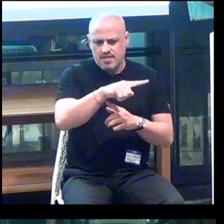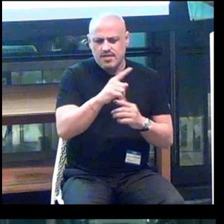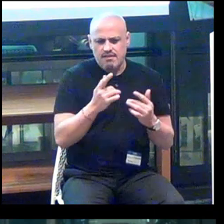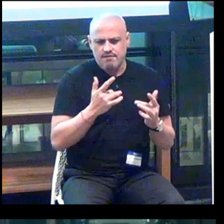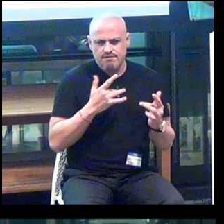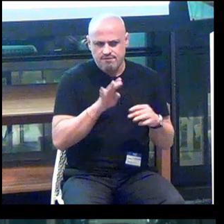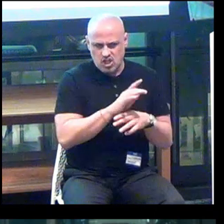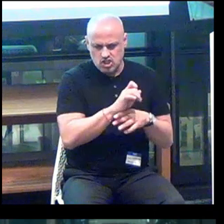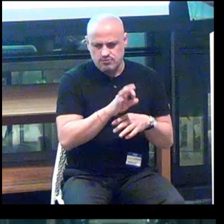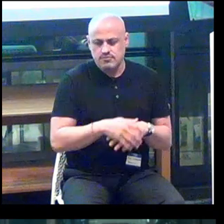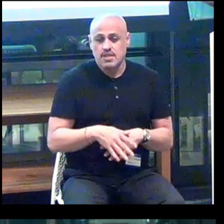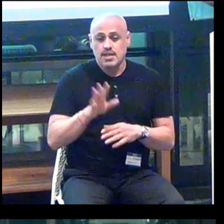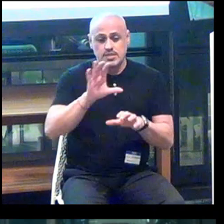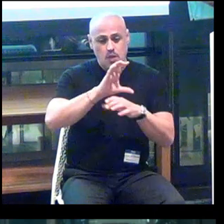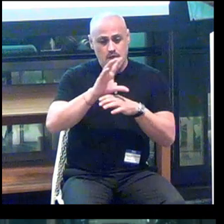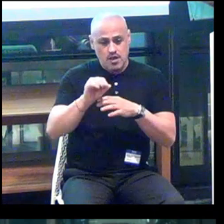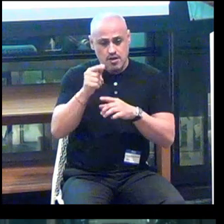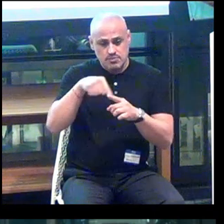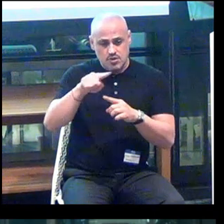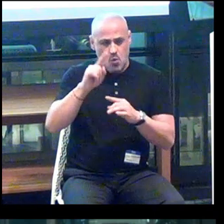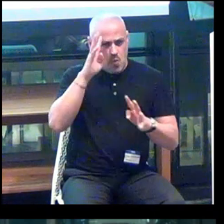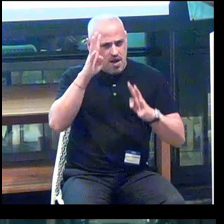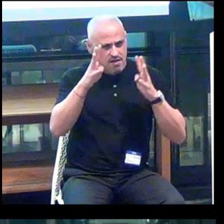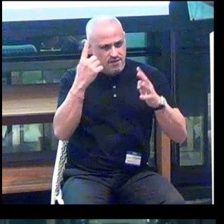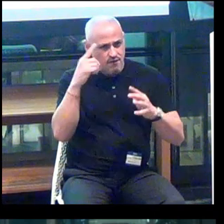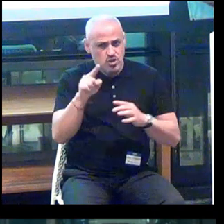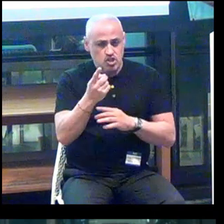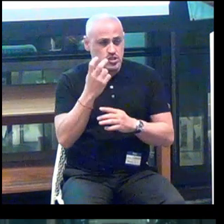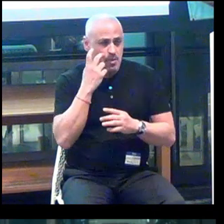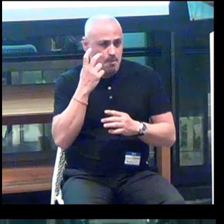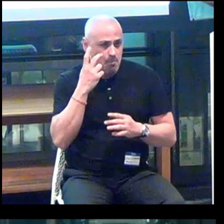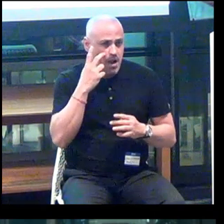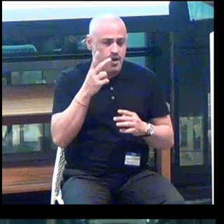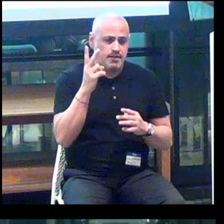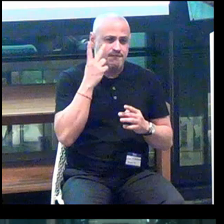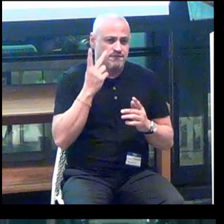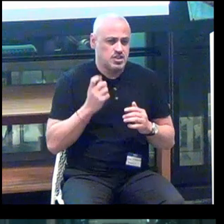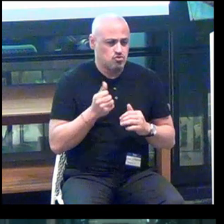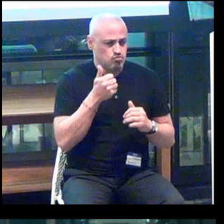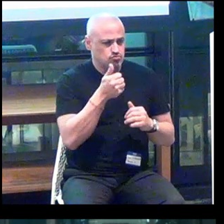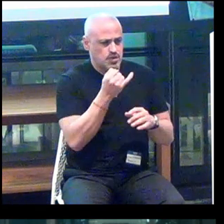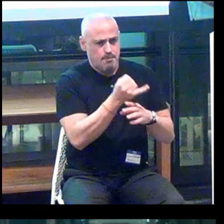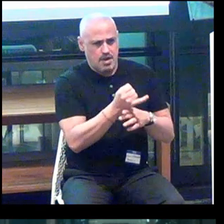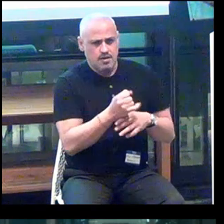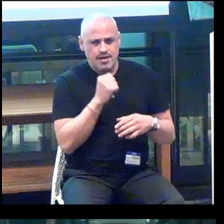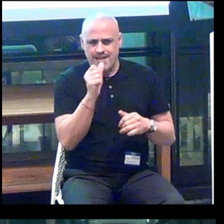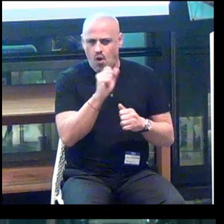So these companies are all innovating for just the blind and the visually impaired. So this is not all disabilities right here.